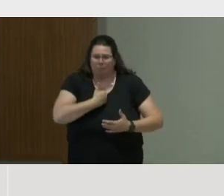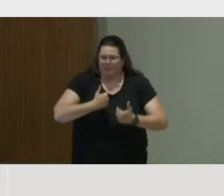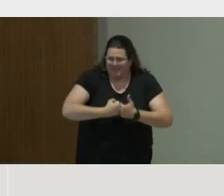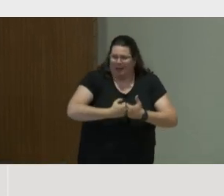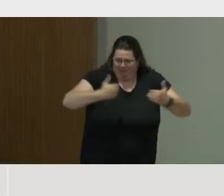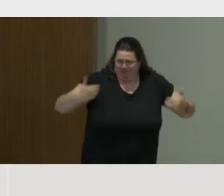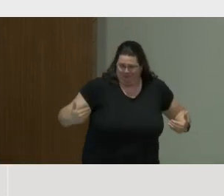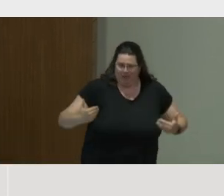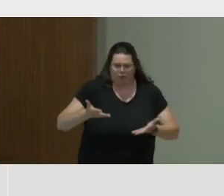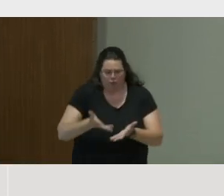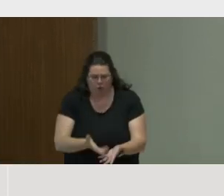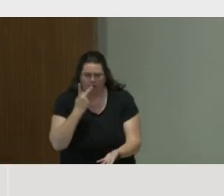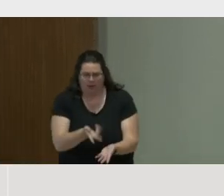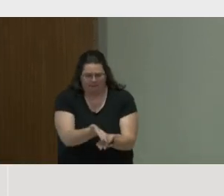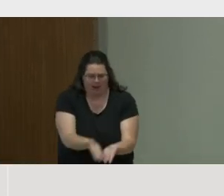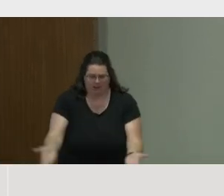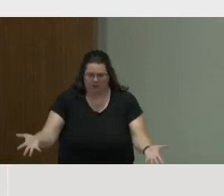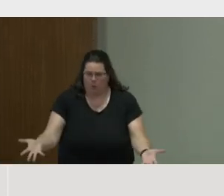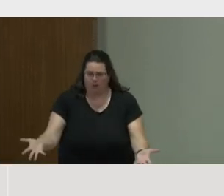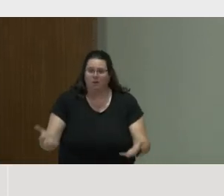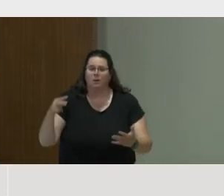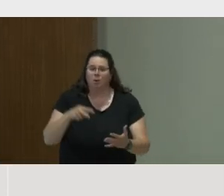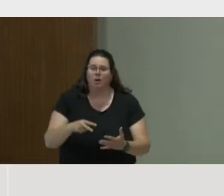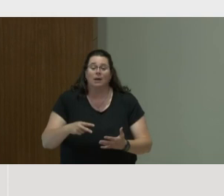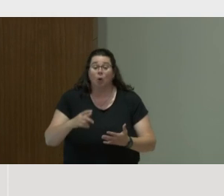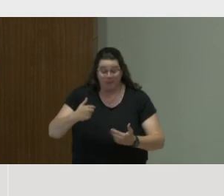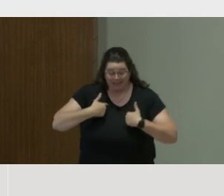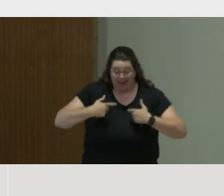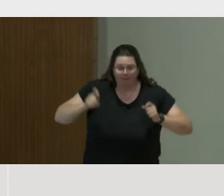and the range of outcomes is about self-awareness and ethical clarity.